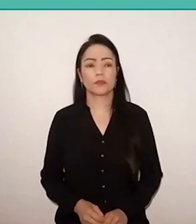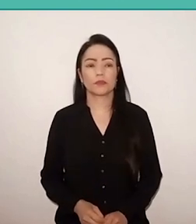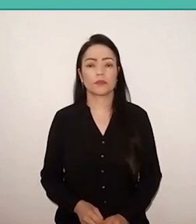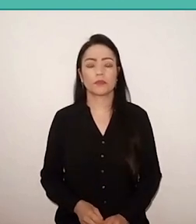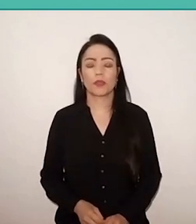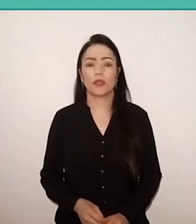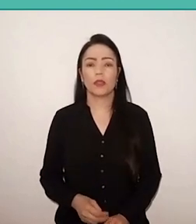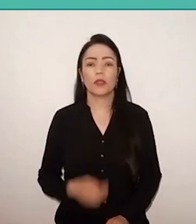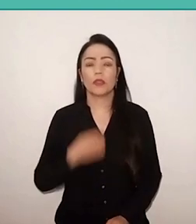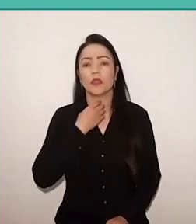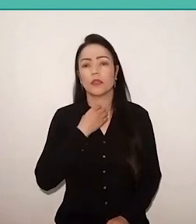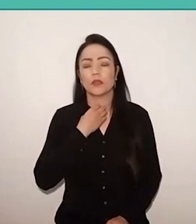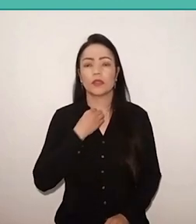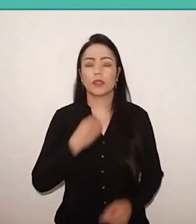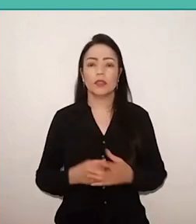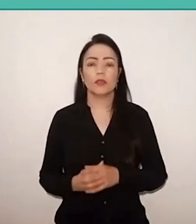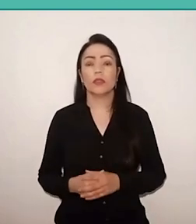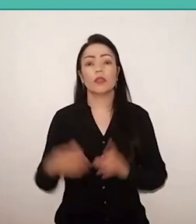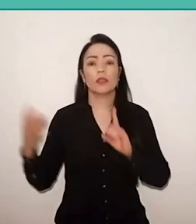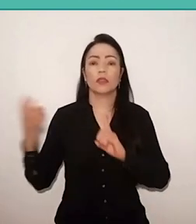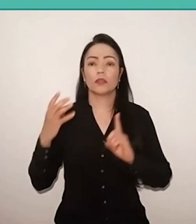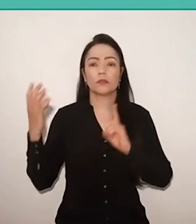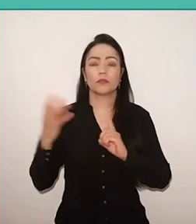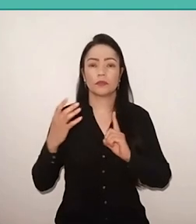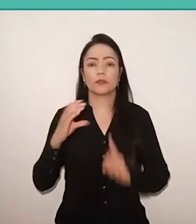But he was influenced by a renewing Christianity.